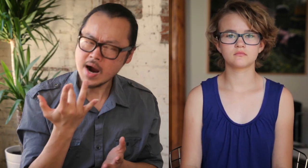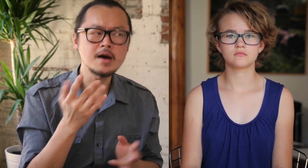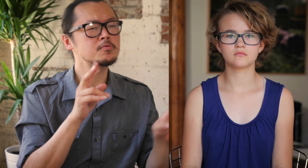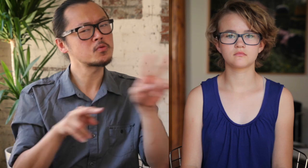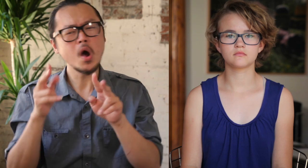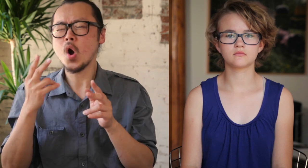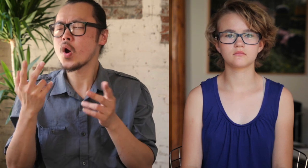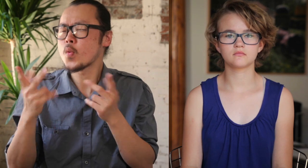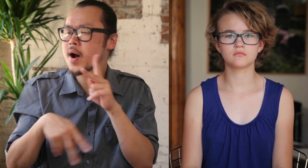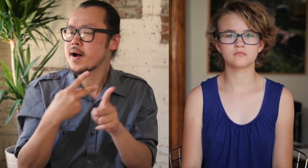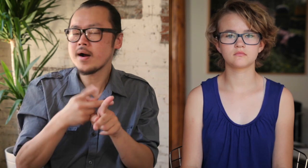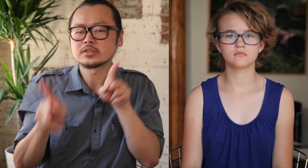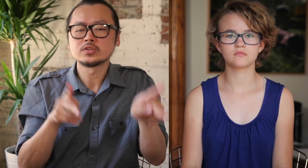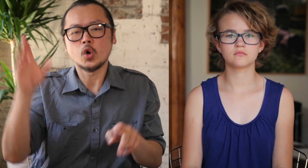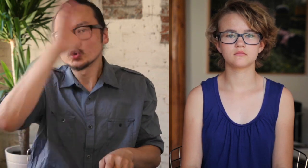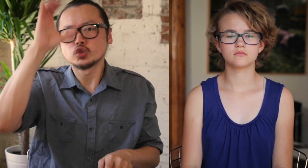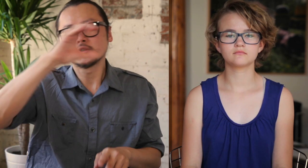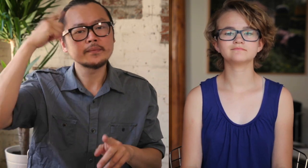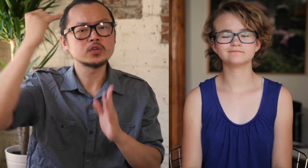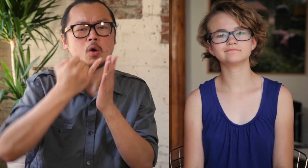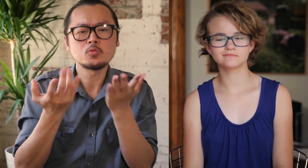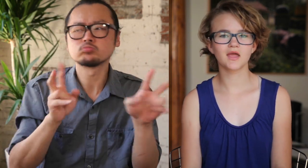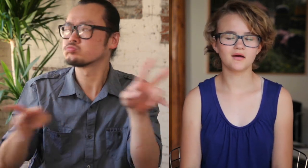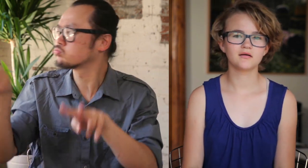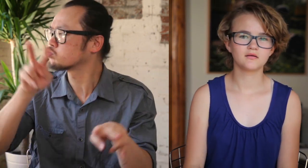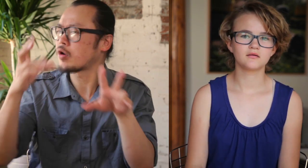Why would people buy this artwork, for example? What kind of art are people looking for?